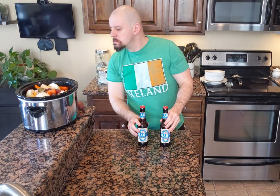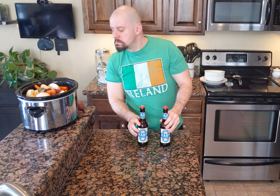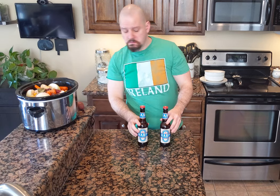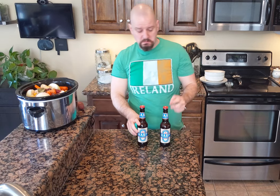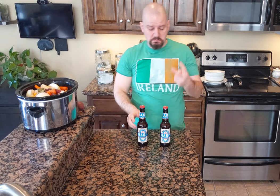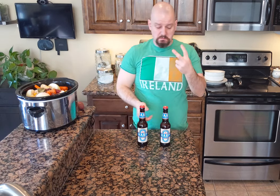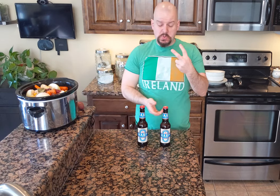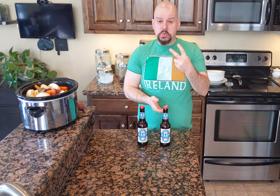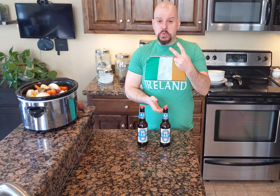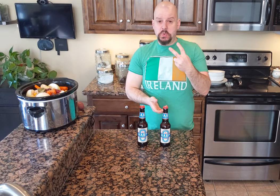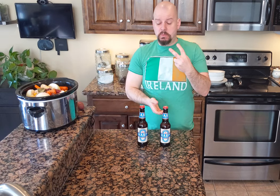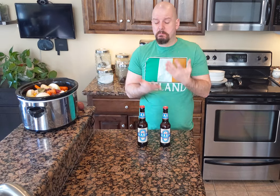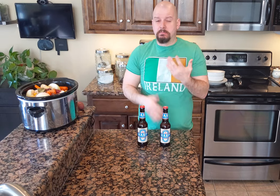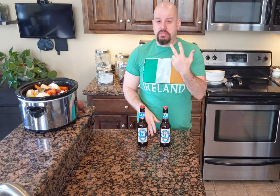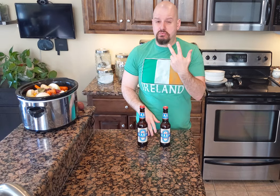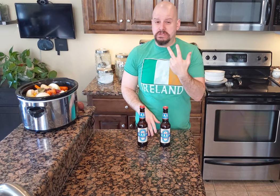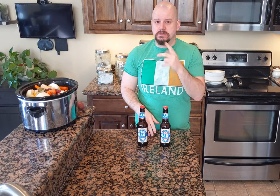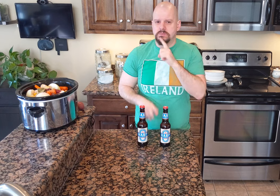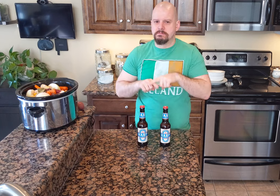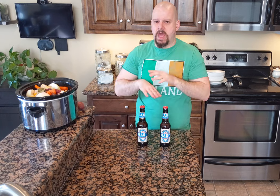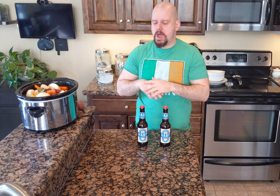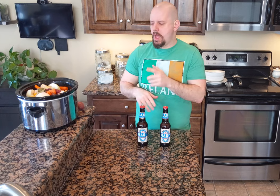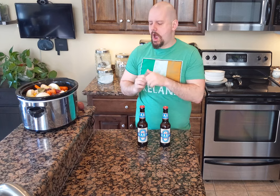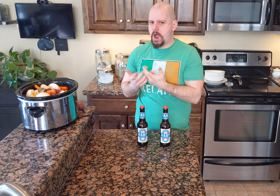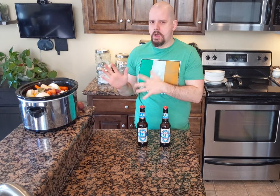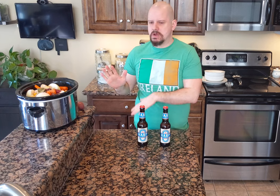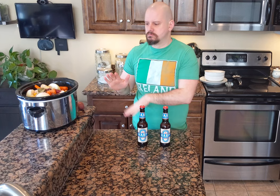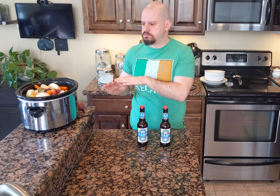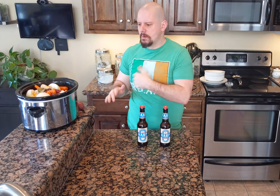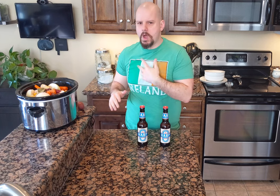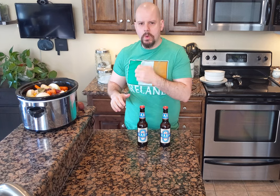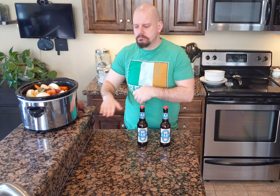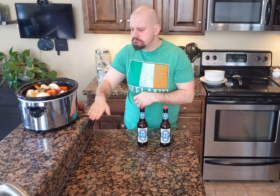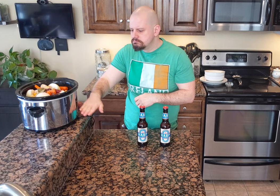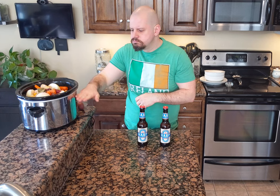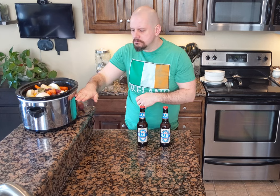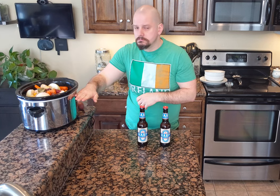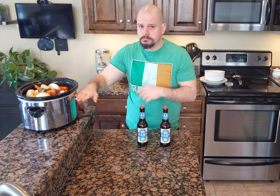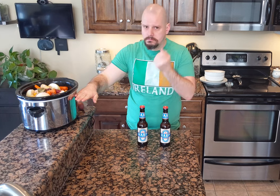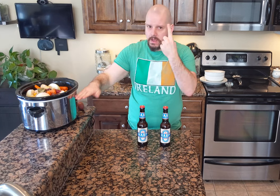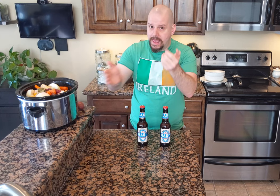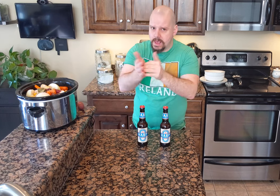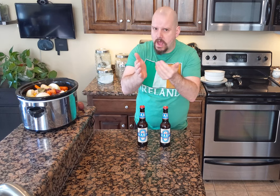Two or three bottles, it depends on how much I want to fill.